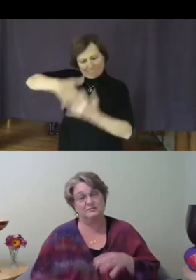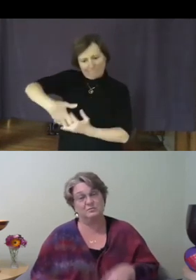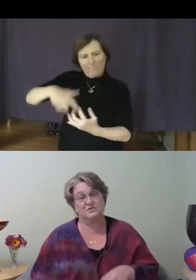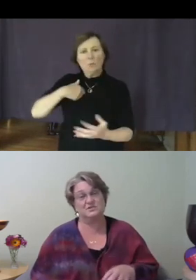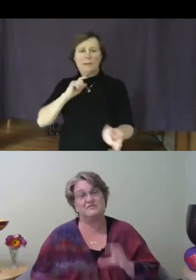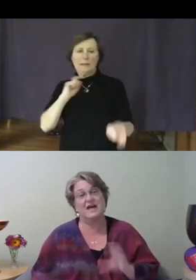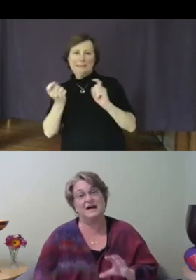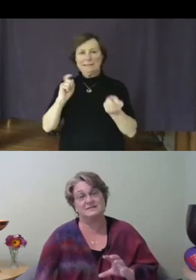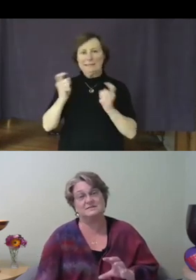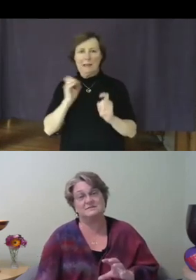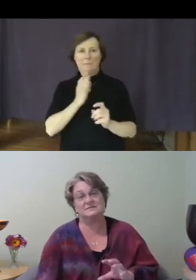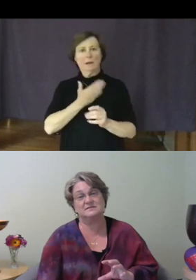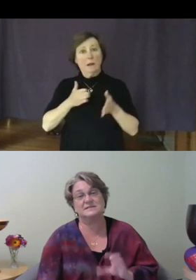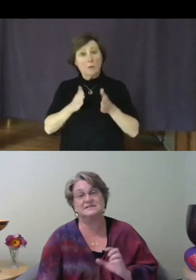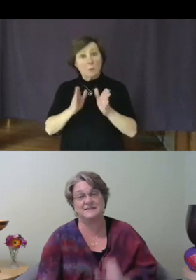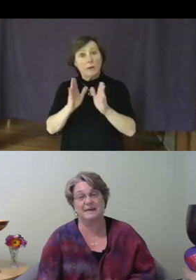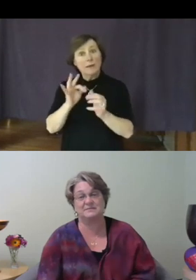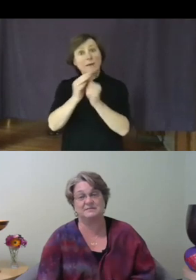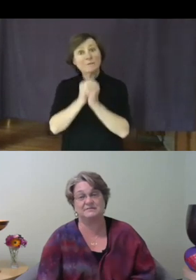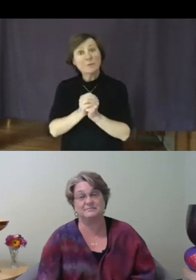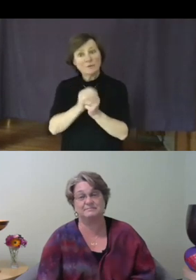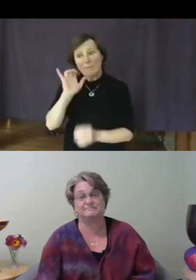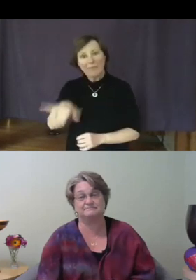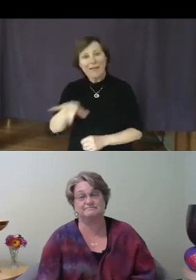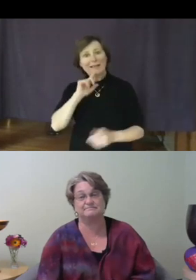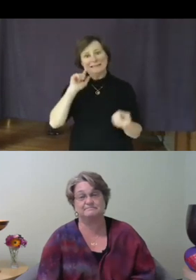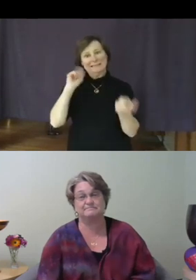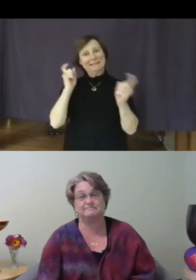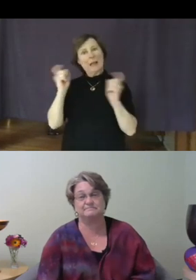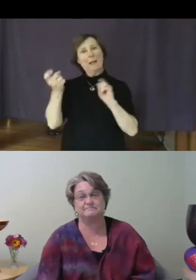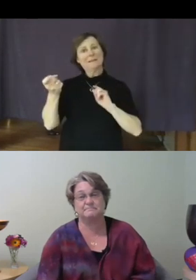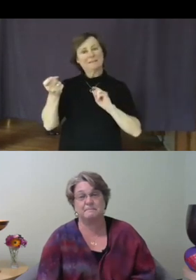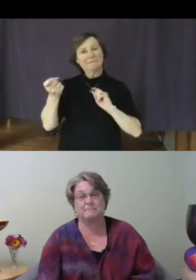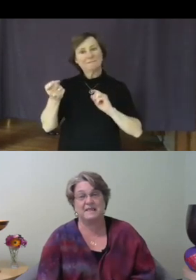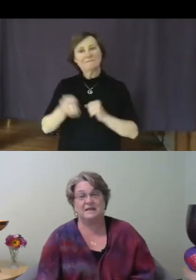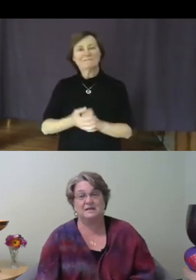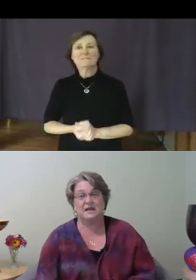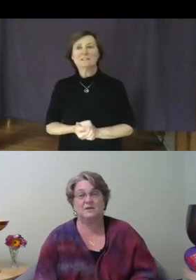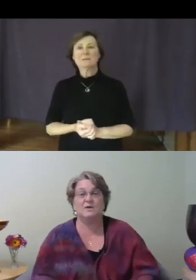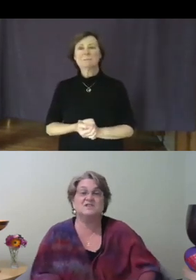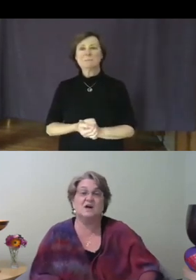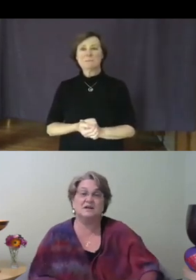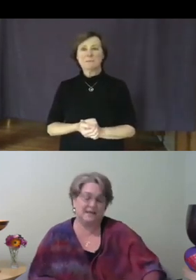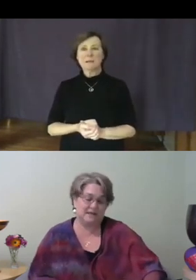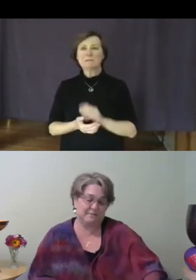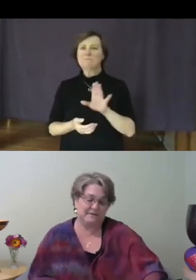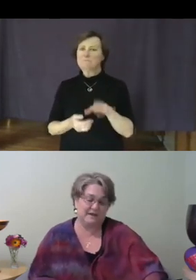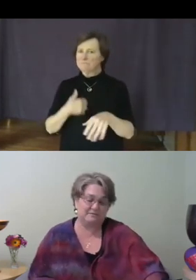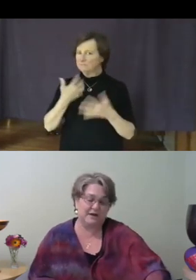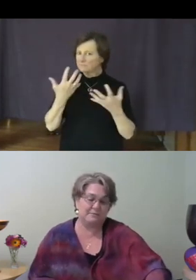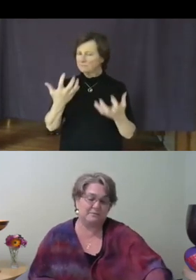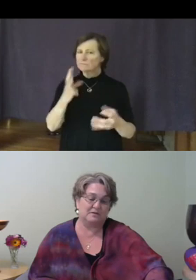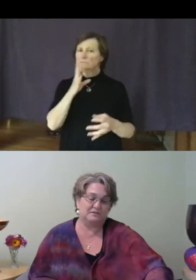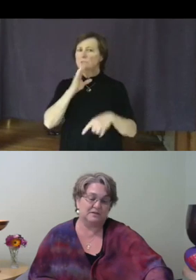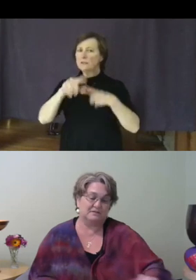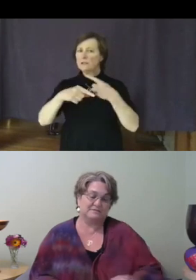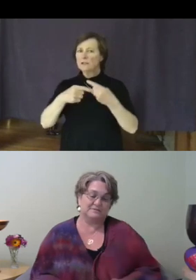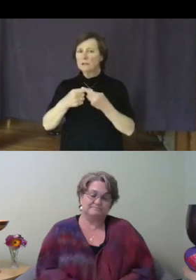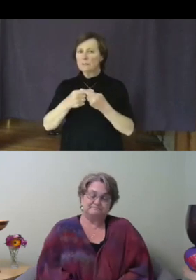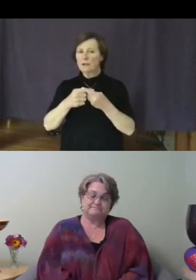worship. That is adaptive. And I want to talk again about that frame of love. I